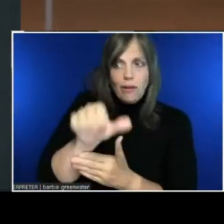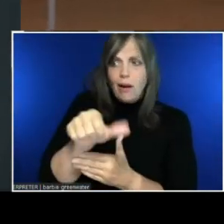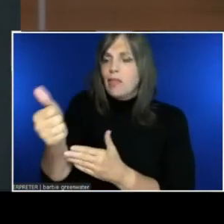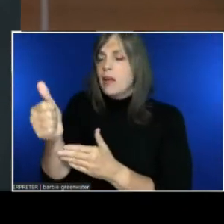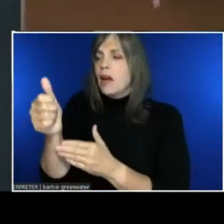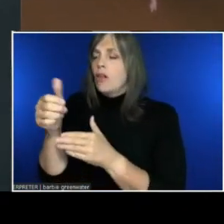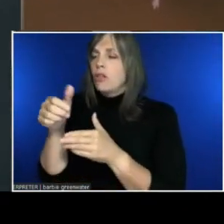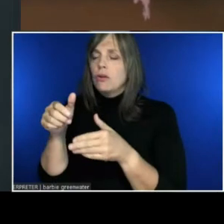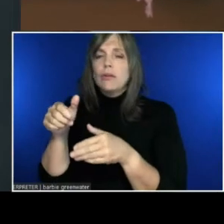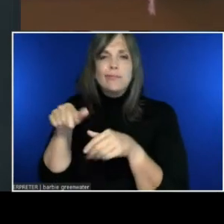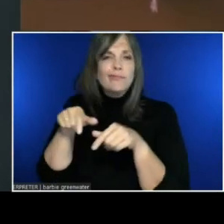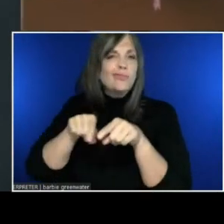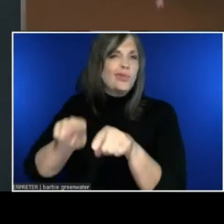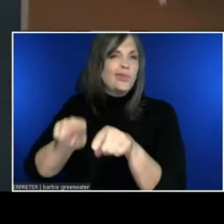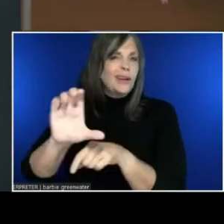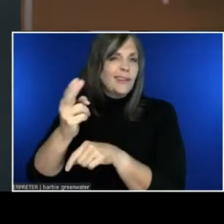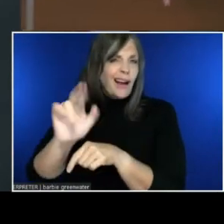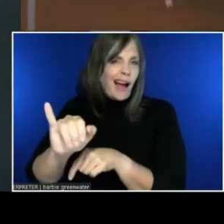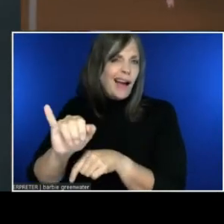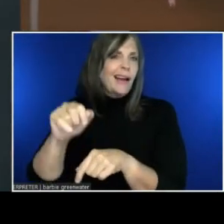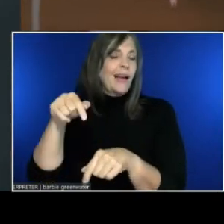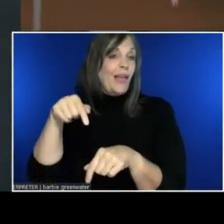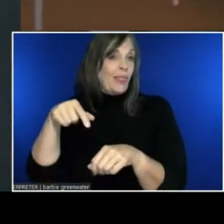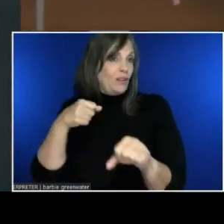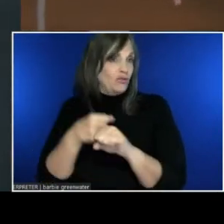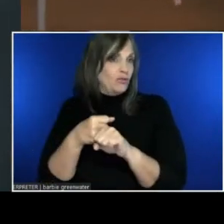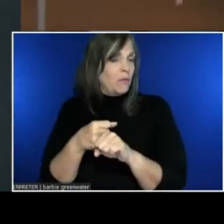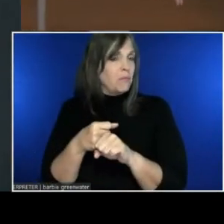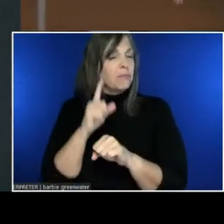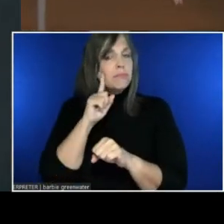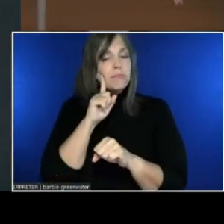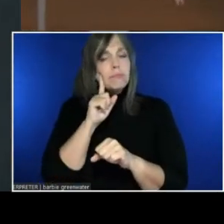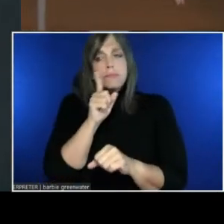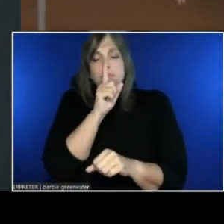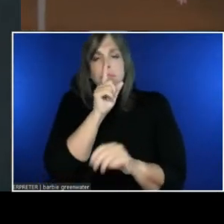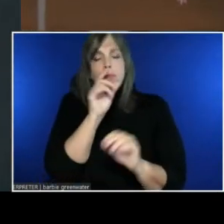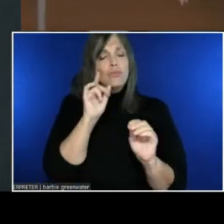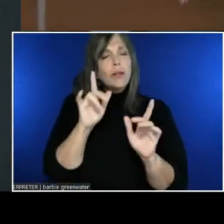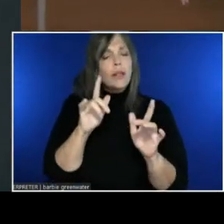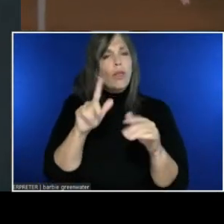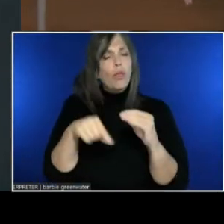Chi this year, I hadn't really thought about pushing the boundaries of accessibility in XR.